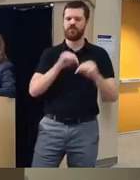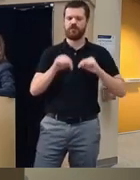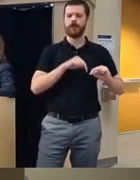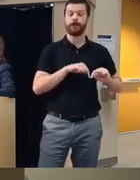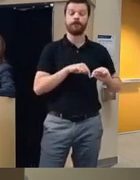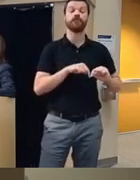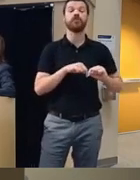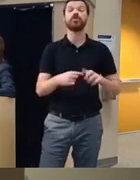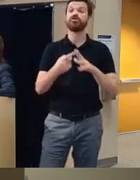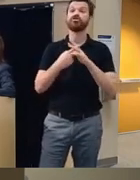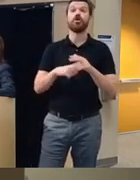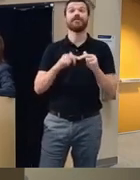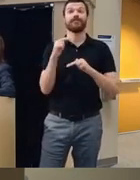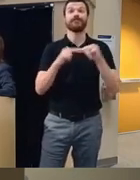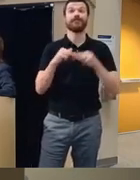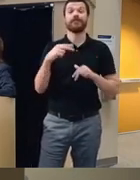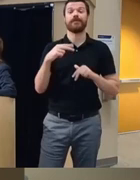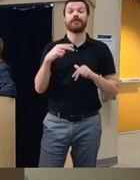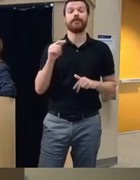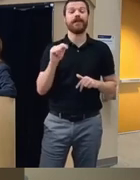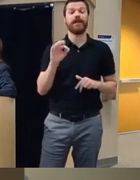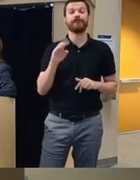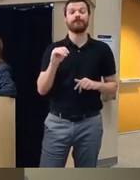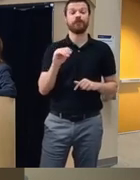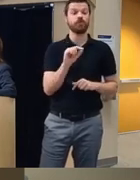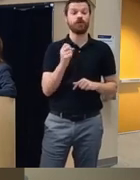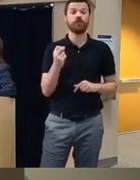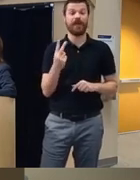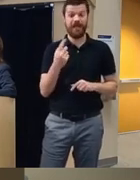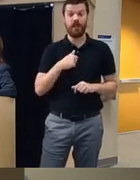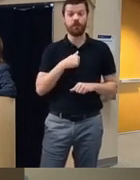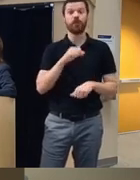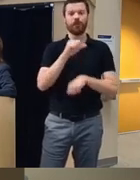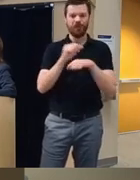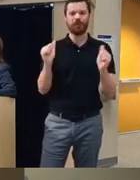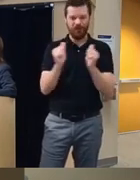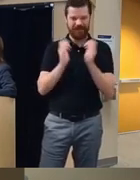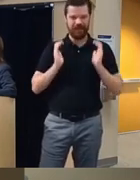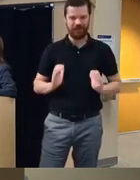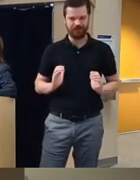when we started building this platform in 2012 we actually worked with clients and asked them what